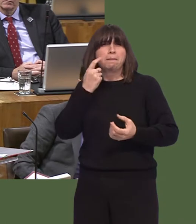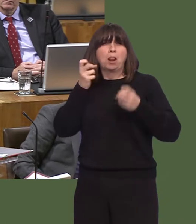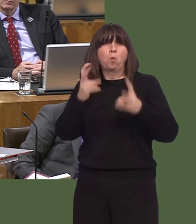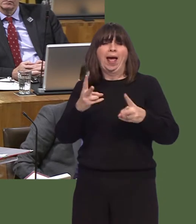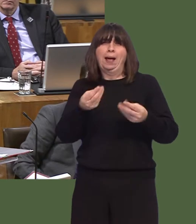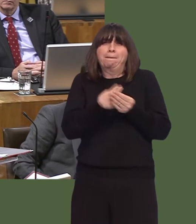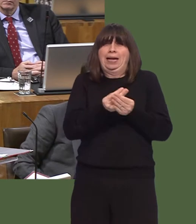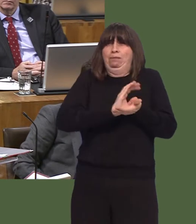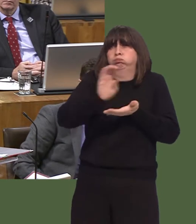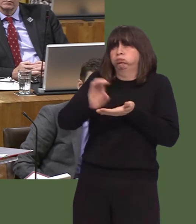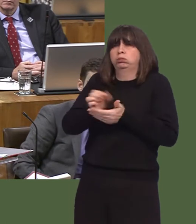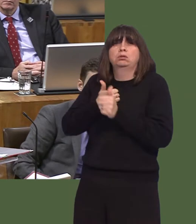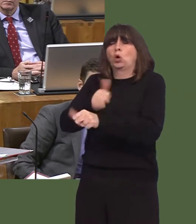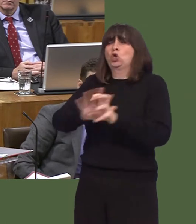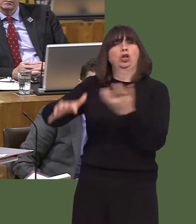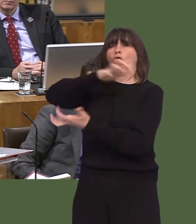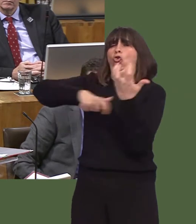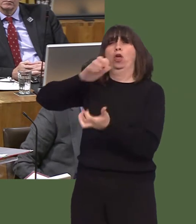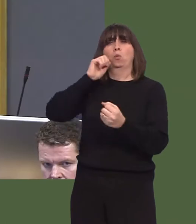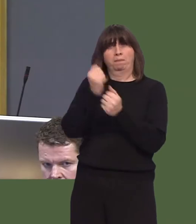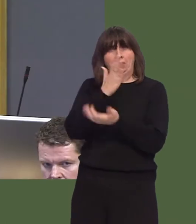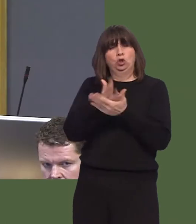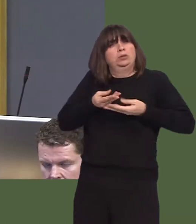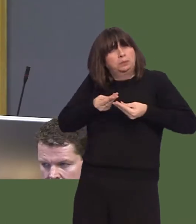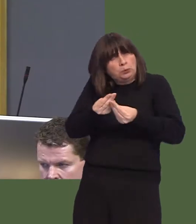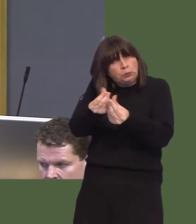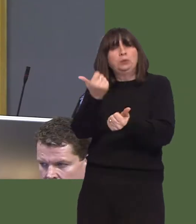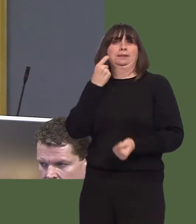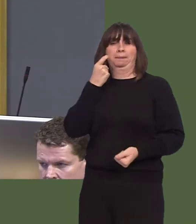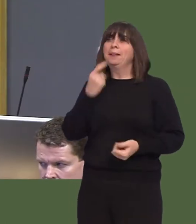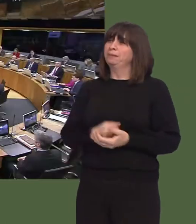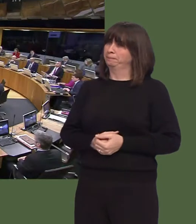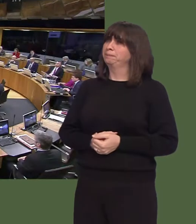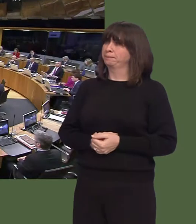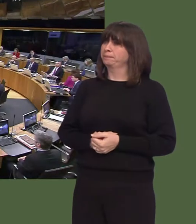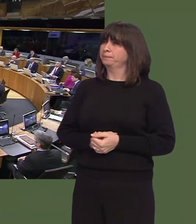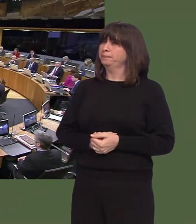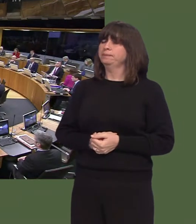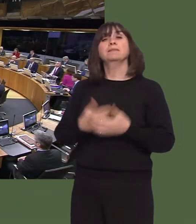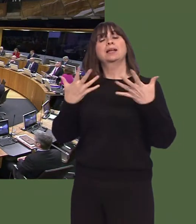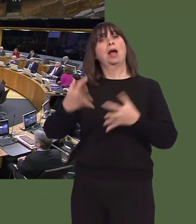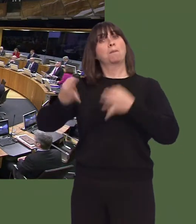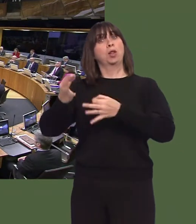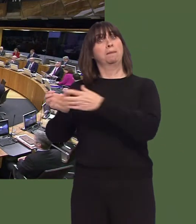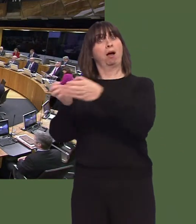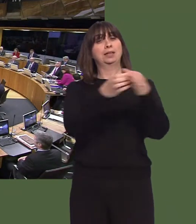to ensure that the scheme provides the support that it's intended to provide. Y Llywydd / The Llywydd: Cwestiynau nawr gan arweinwyr y pleidiau. Arweinydd yr wrthblaid, Andrew R.T.